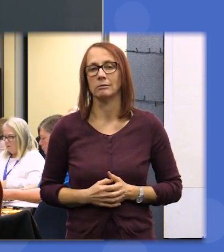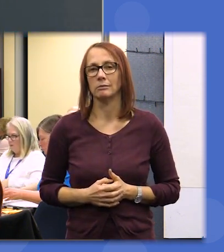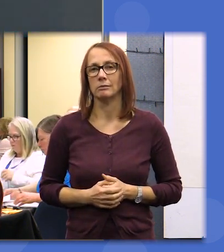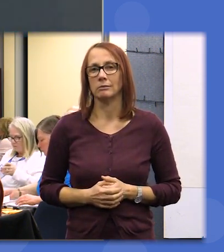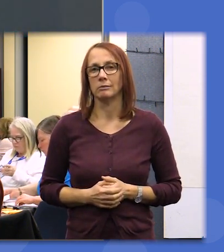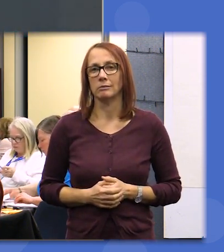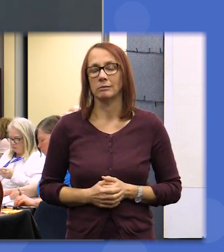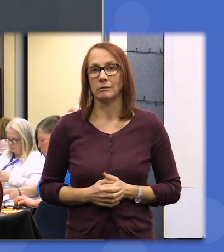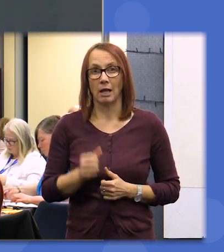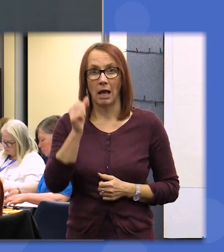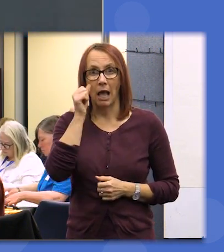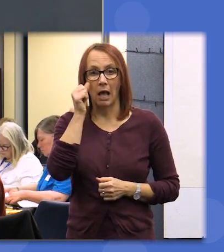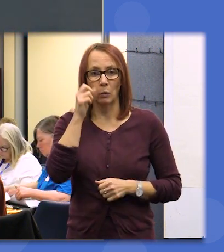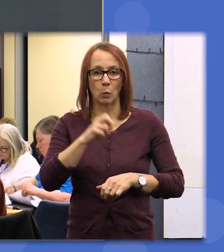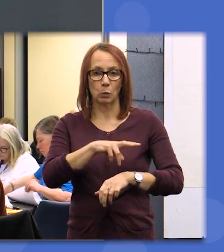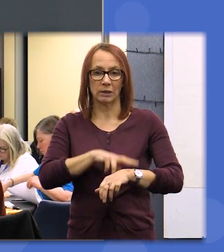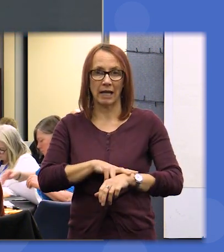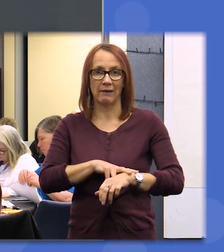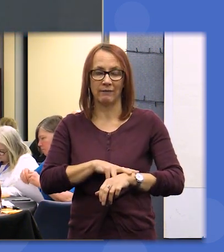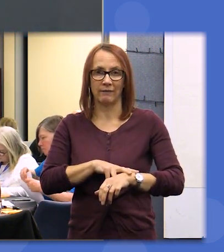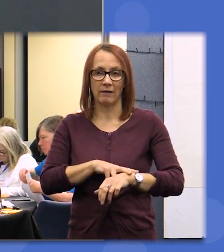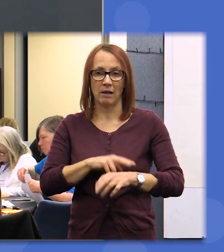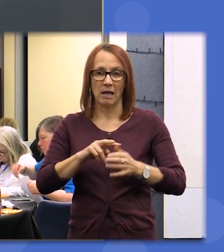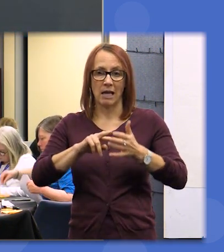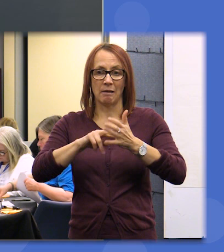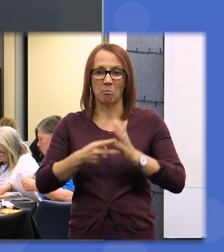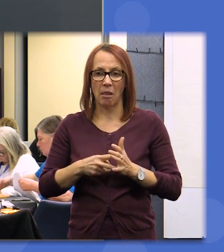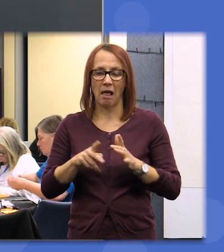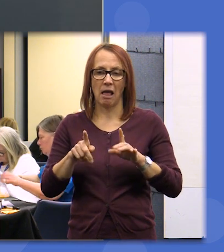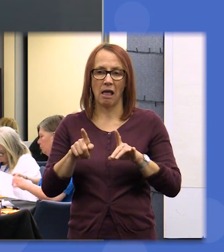aware that the Secretariat are planning to do some things like situation reports